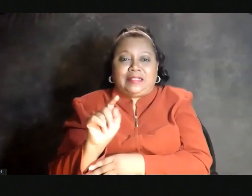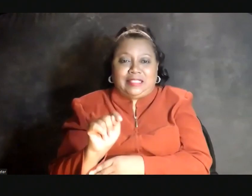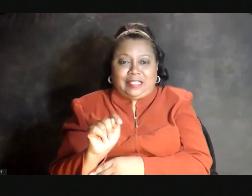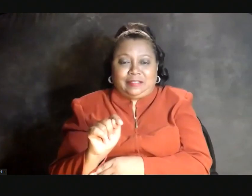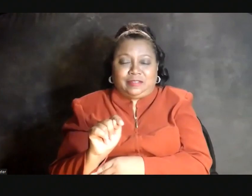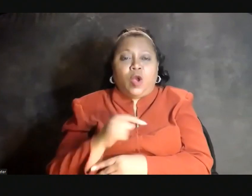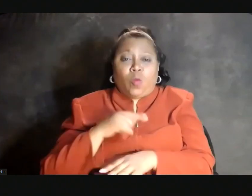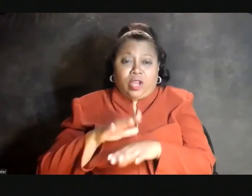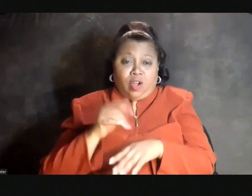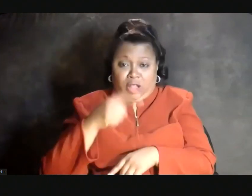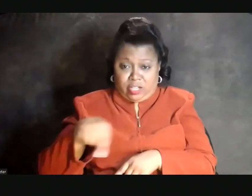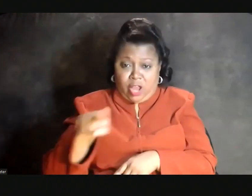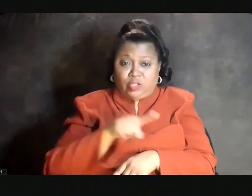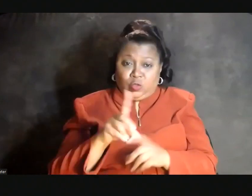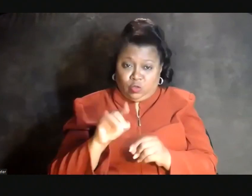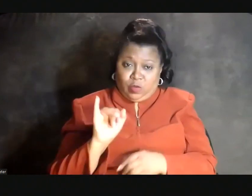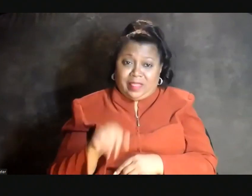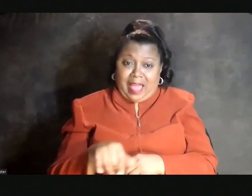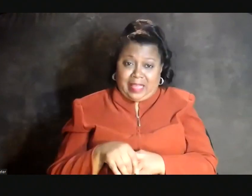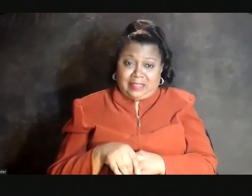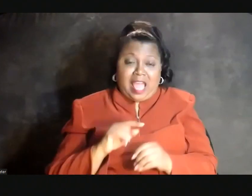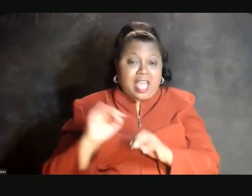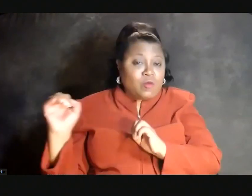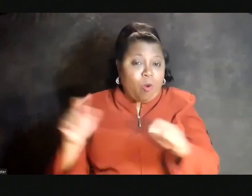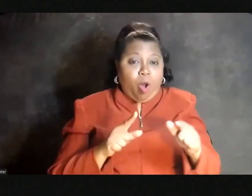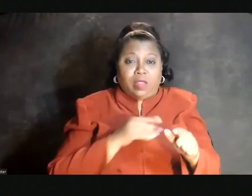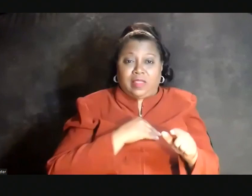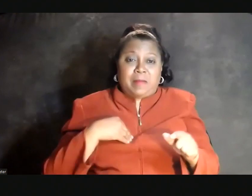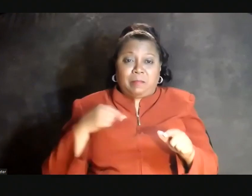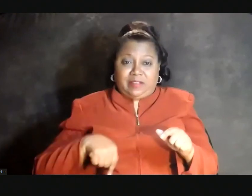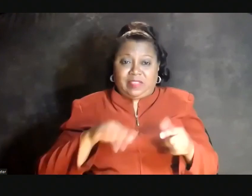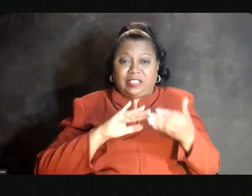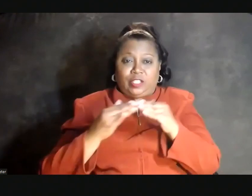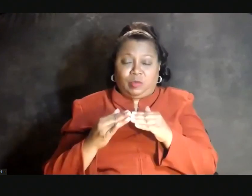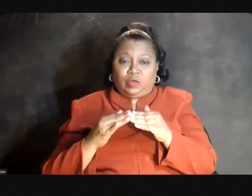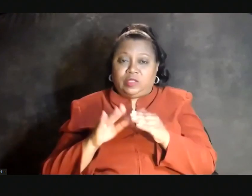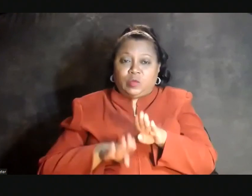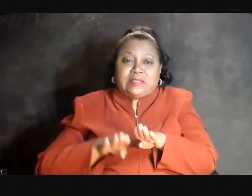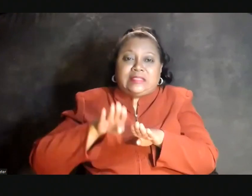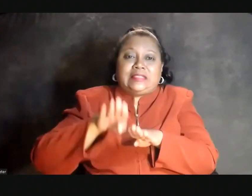We're calling on you to do that, and all of the members of this community to step up and let's